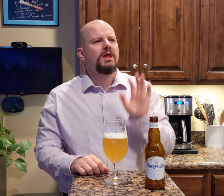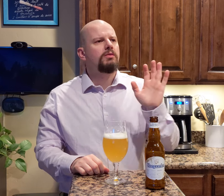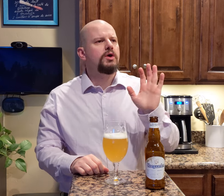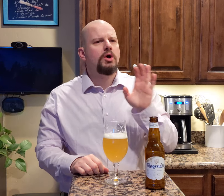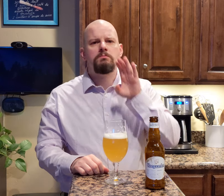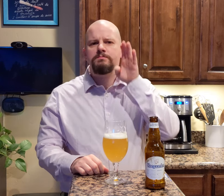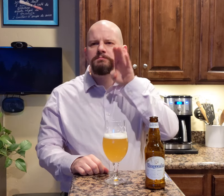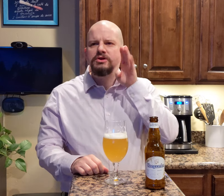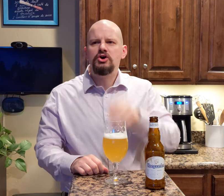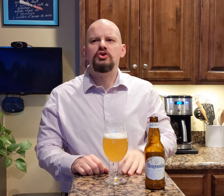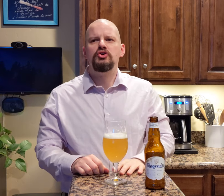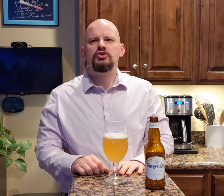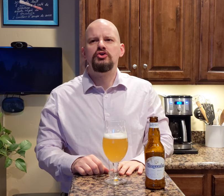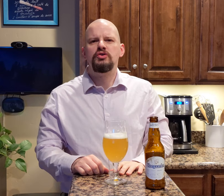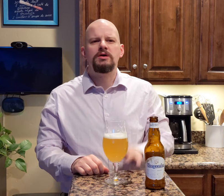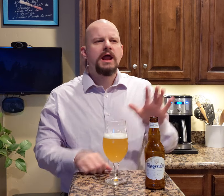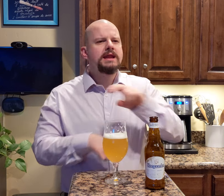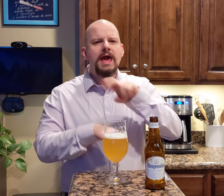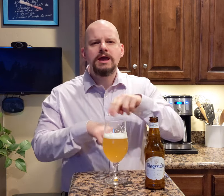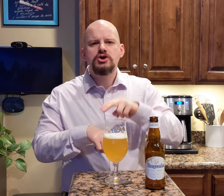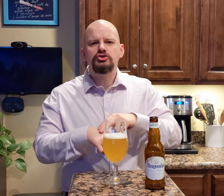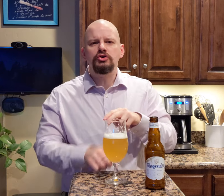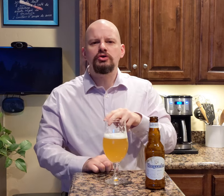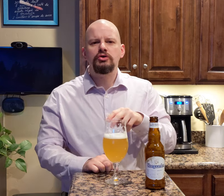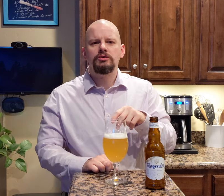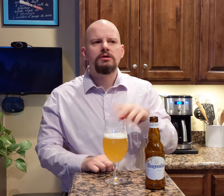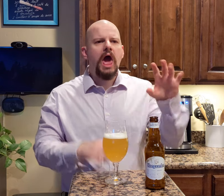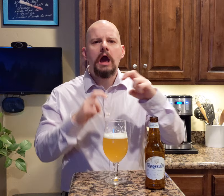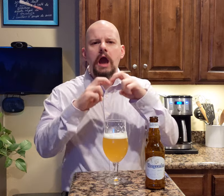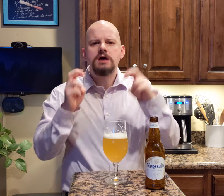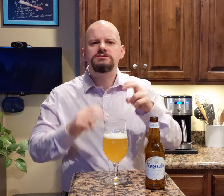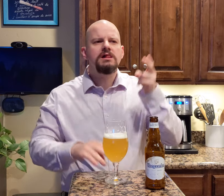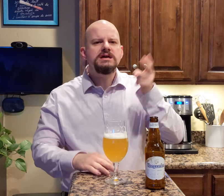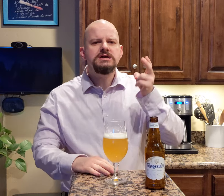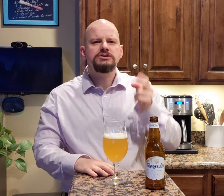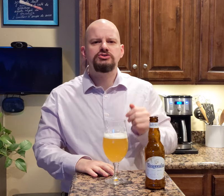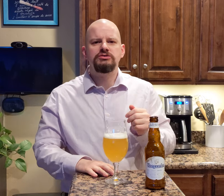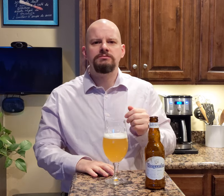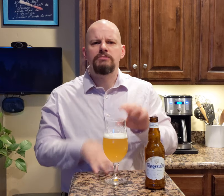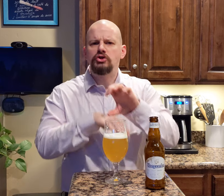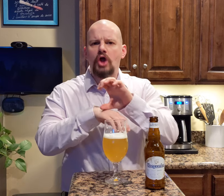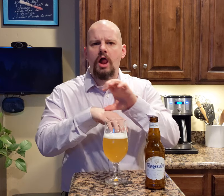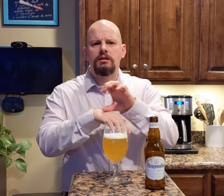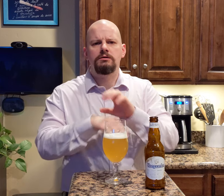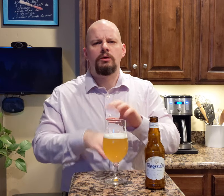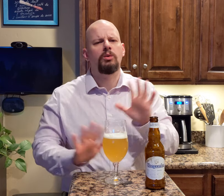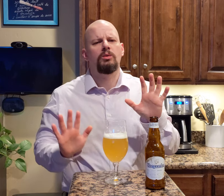Their beers... Their nature... Their castles and history... Chocolates...